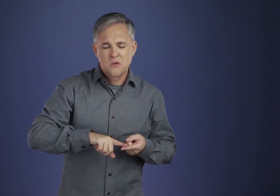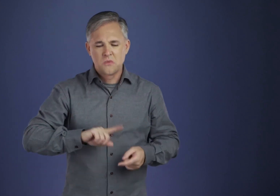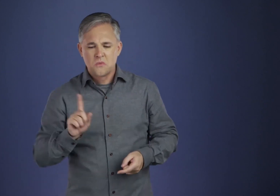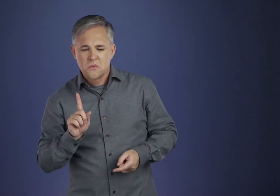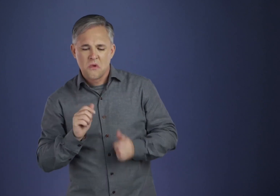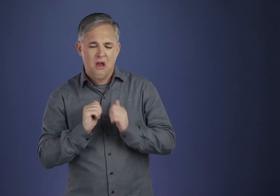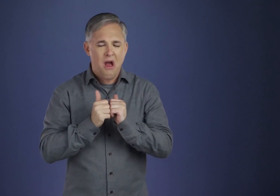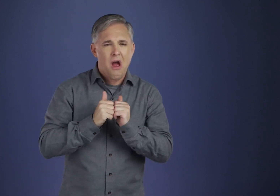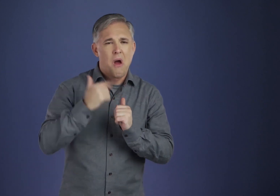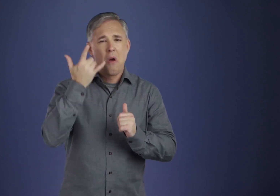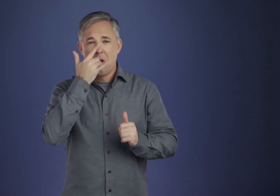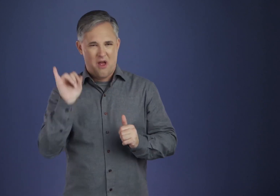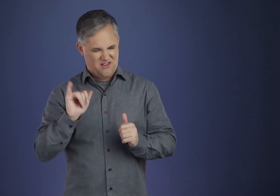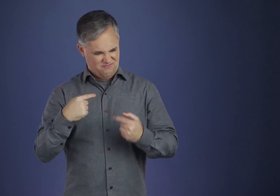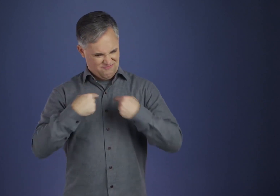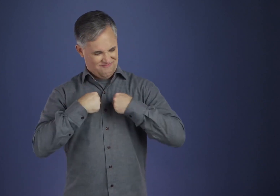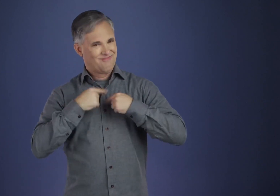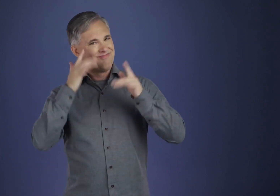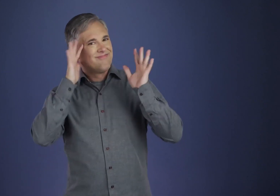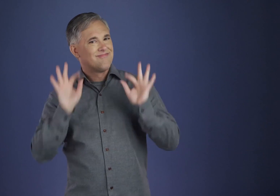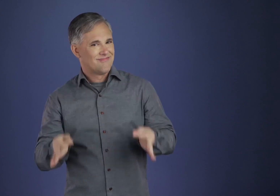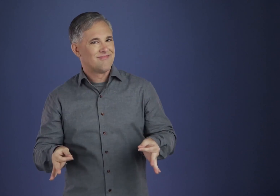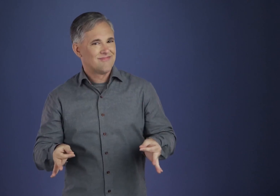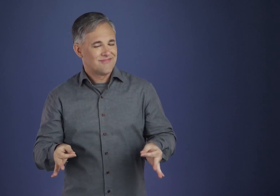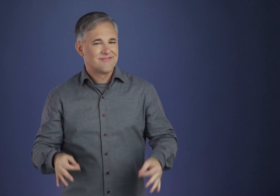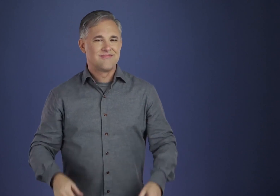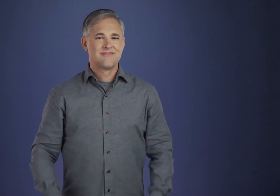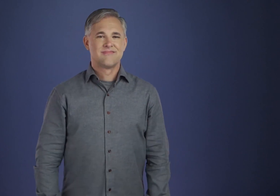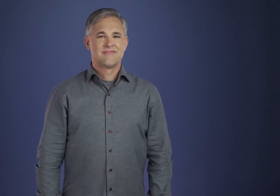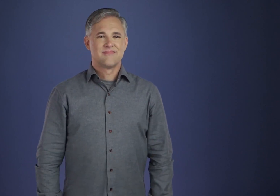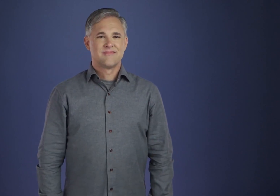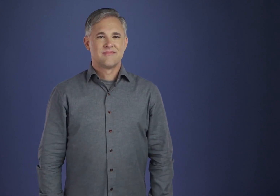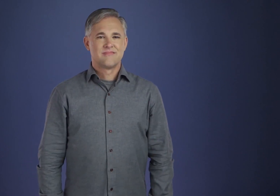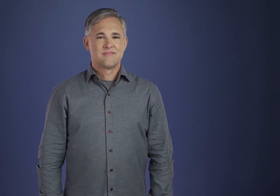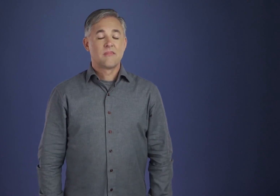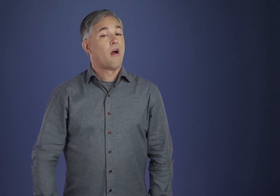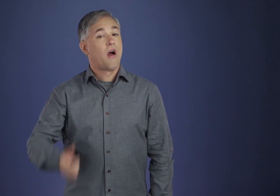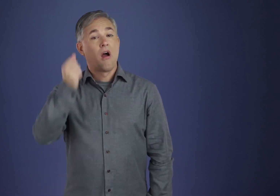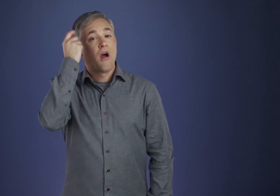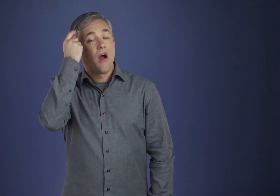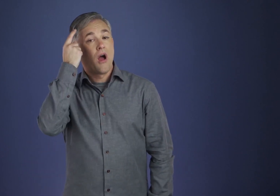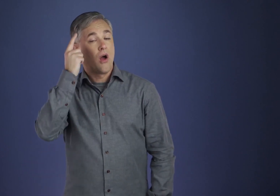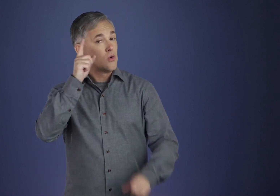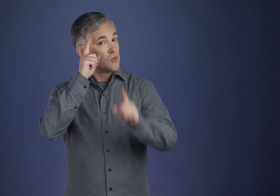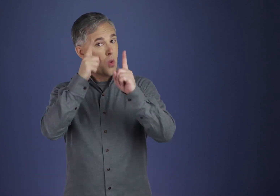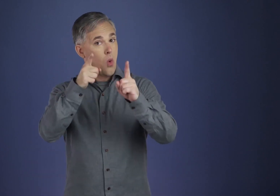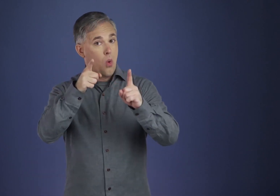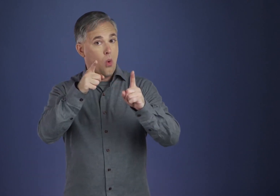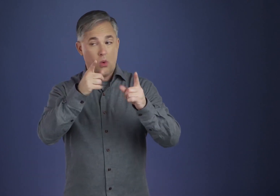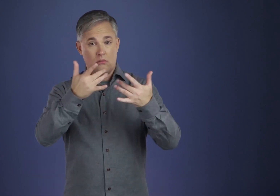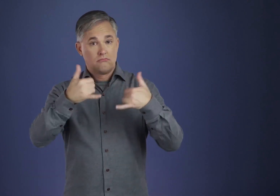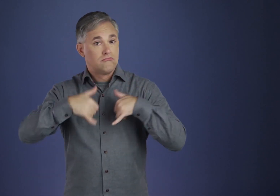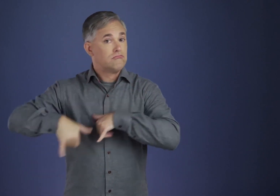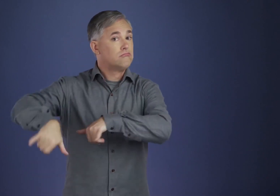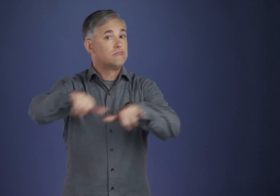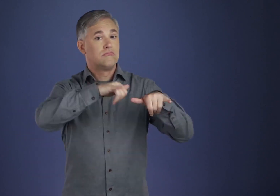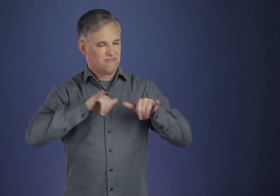to improve our conscious contact with God, with His grace, wisdom, and love.